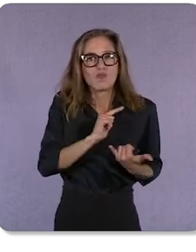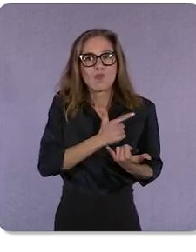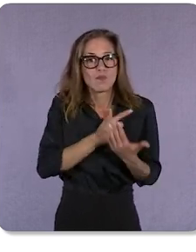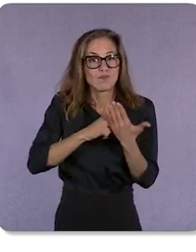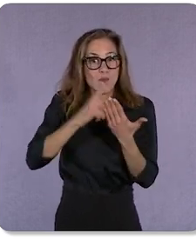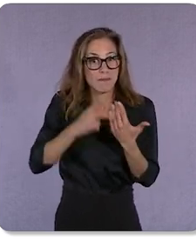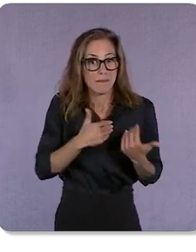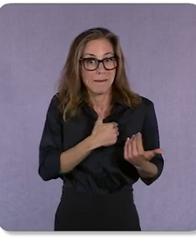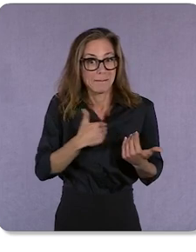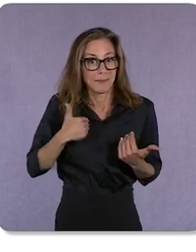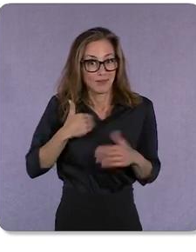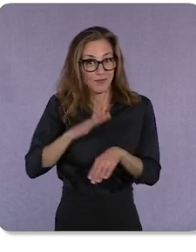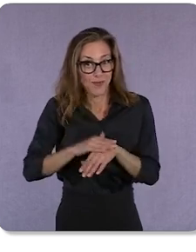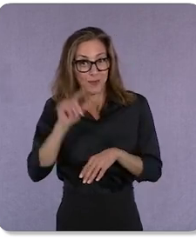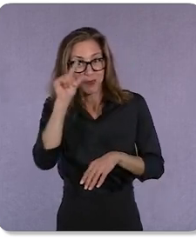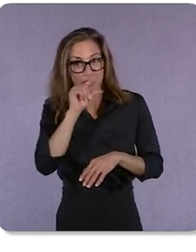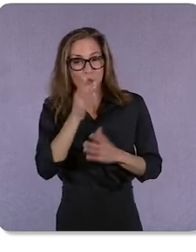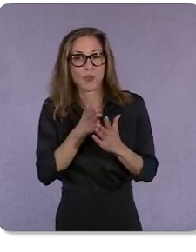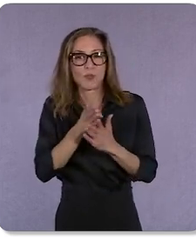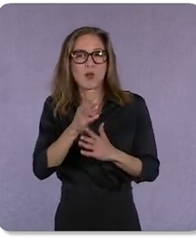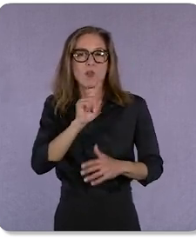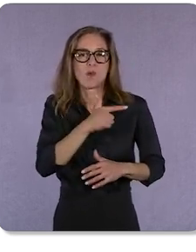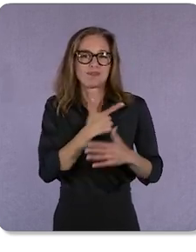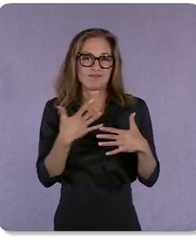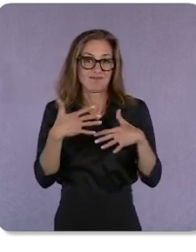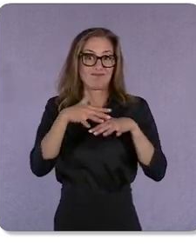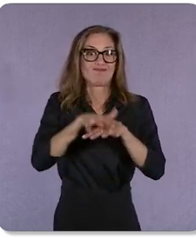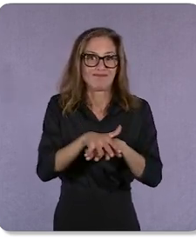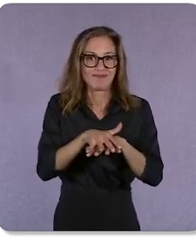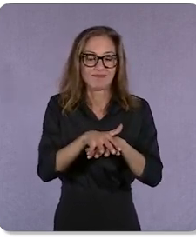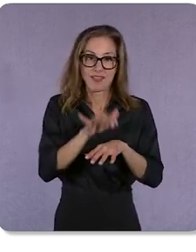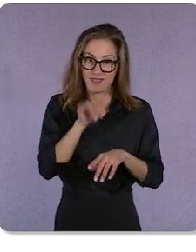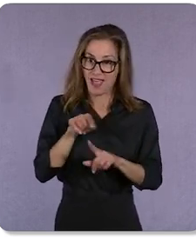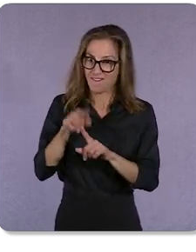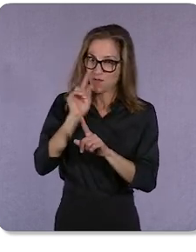through the loyalty integration. Now, that’s for your existing members.